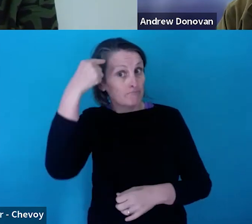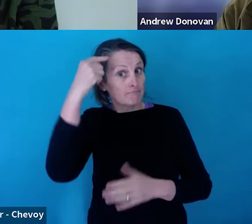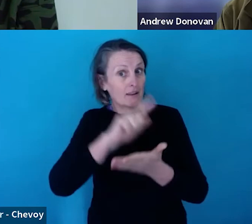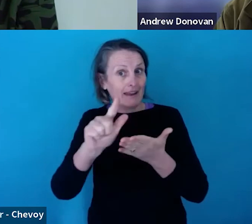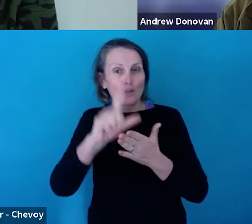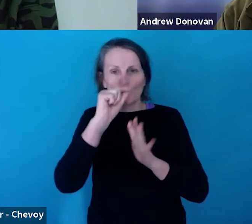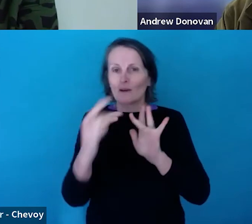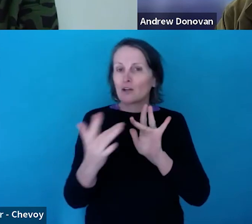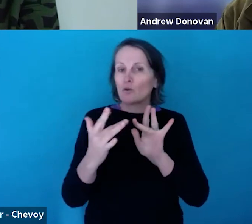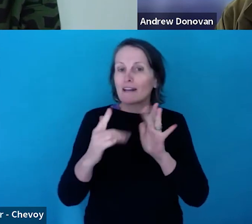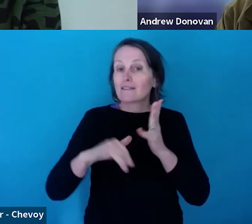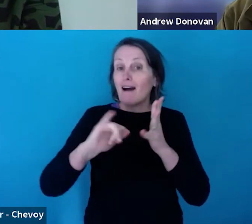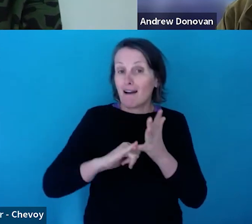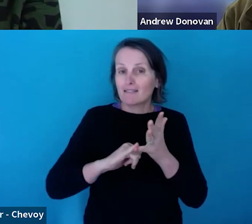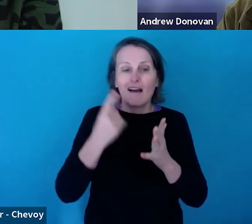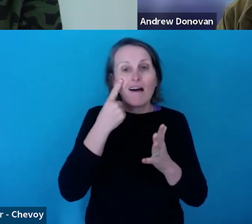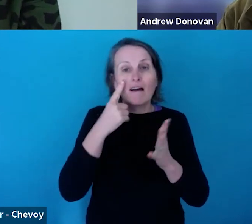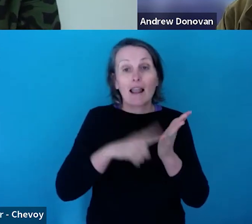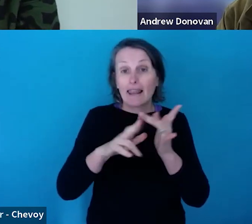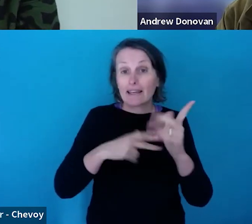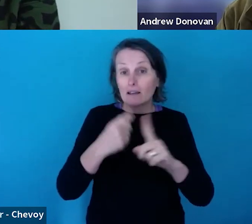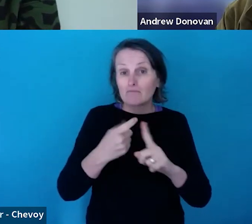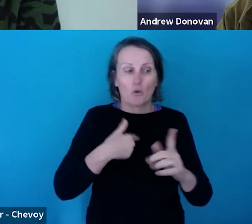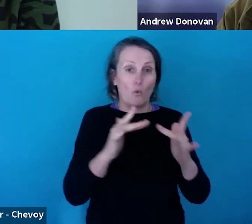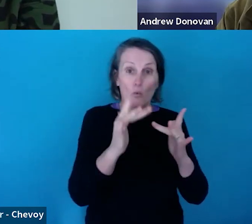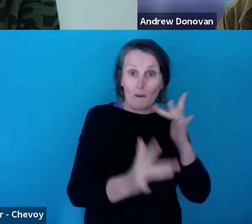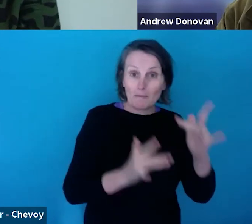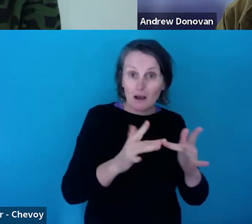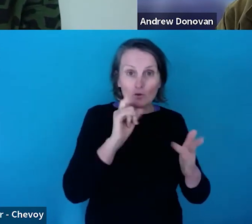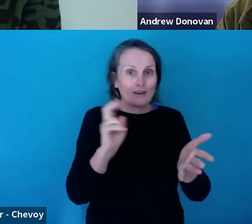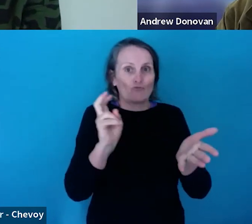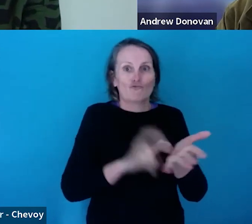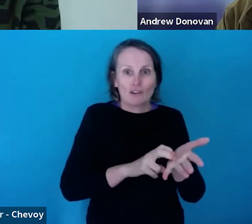But you can also find it on our website to register an online inquiry with our